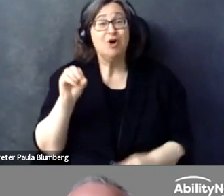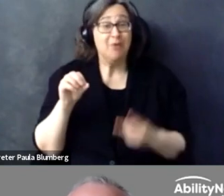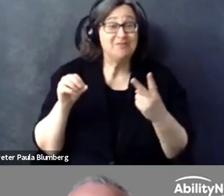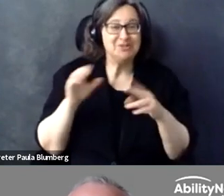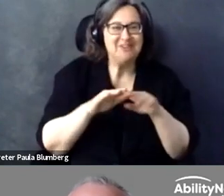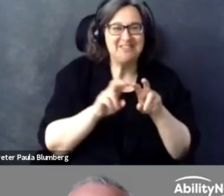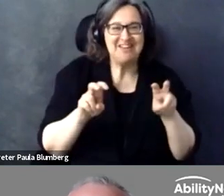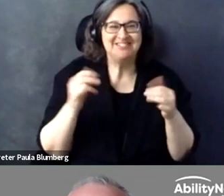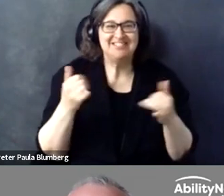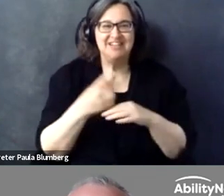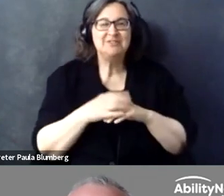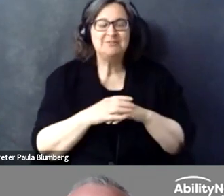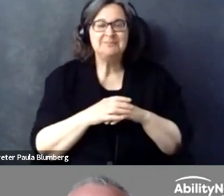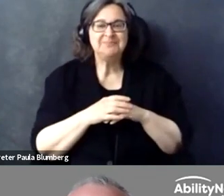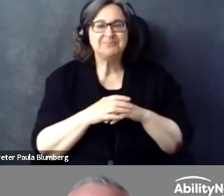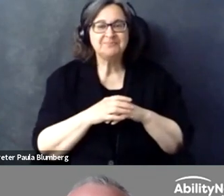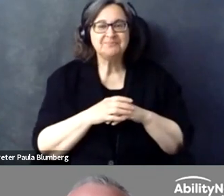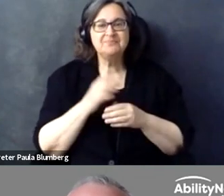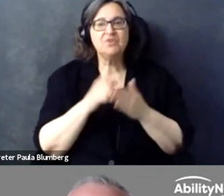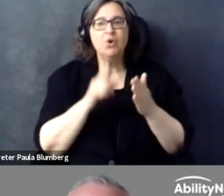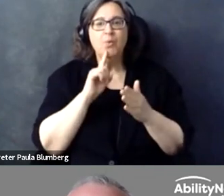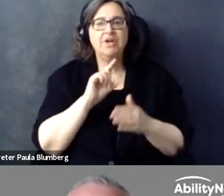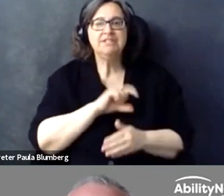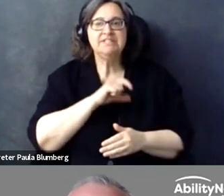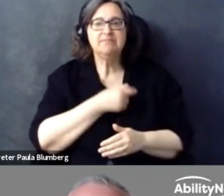with IAAP representative we have from Spain, Alejandro, one of my